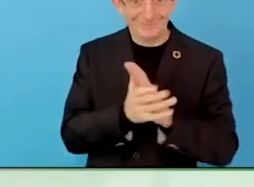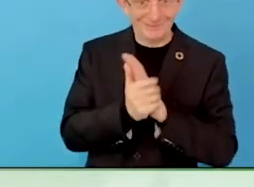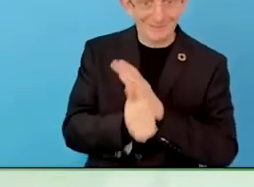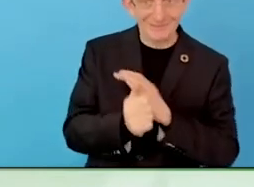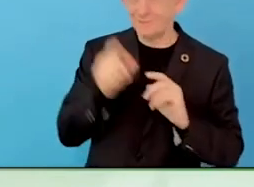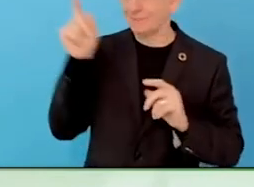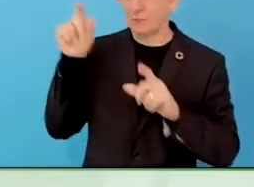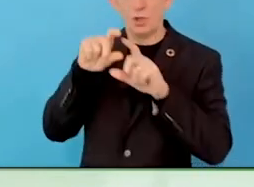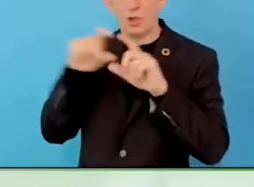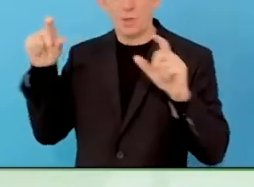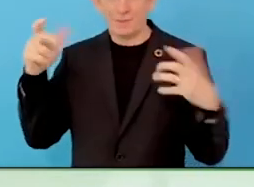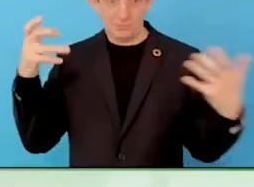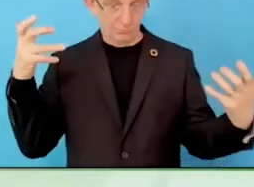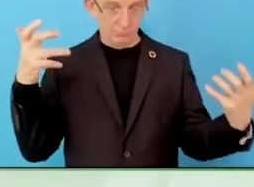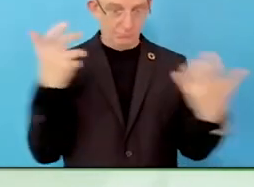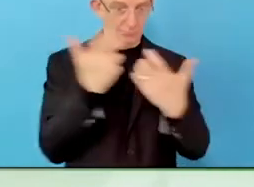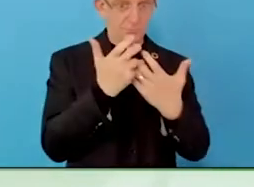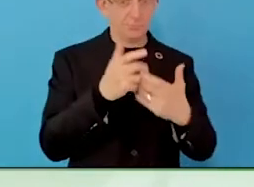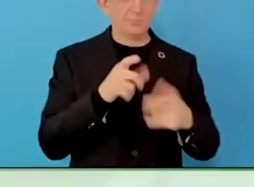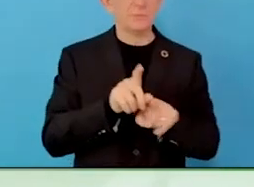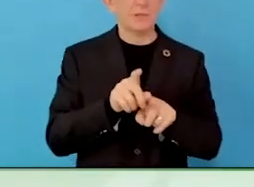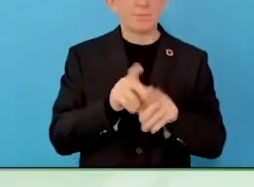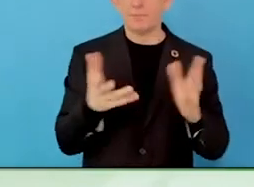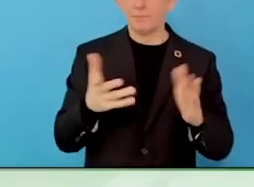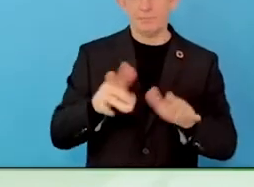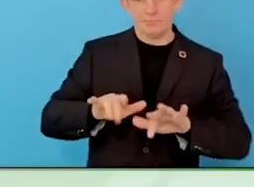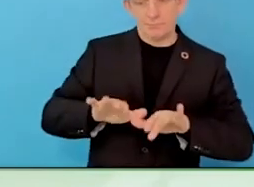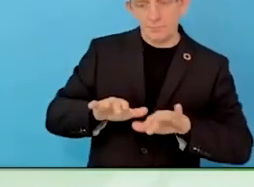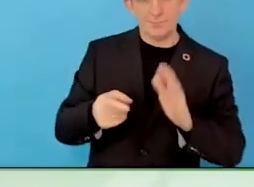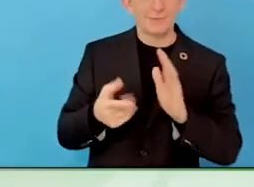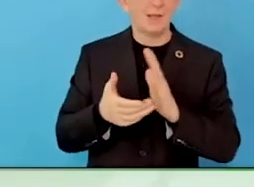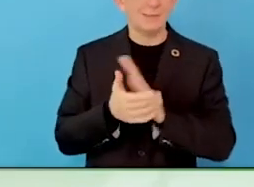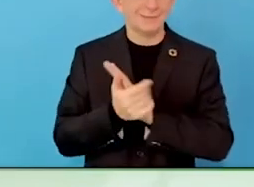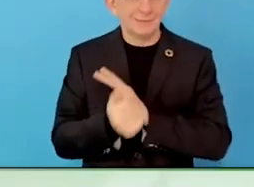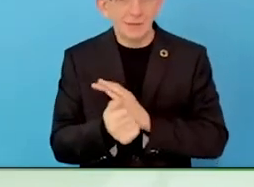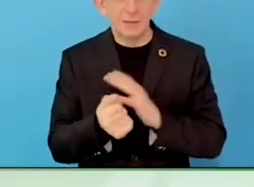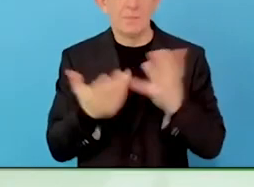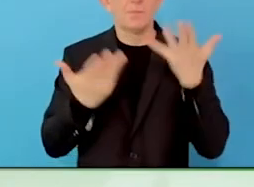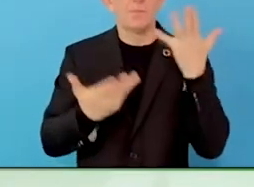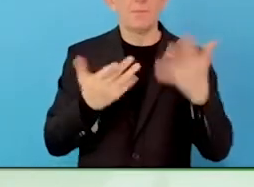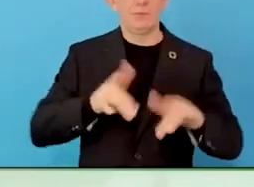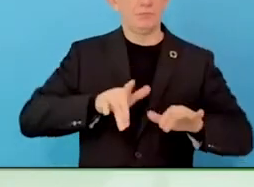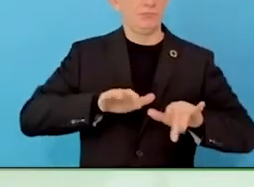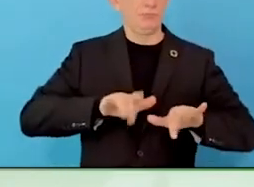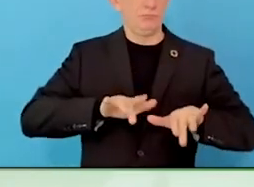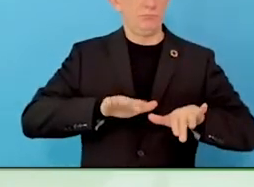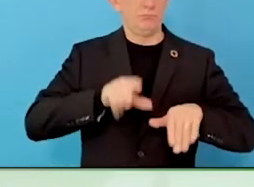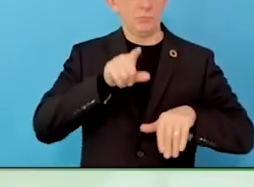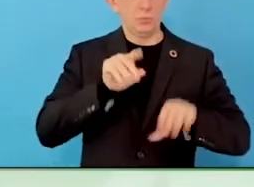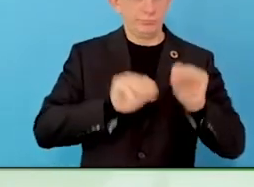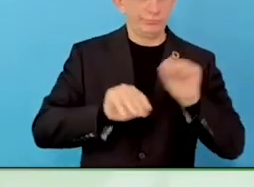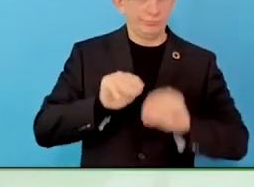you are having higher chances to have a job then if you are not having those skills.